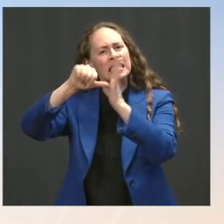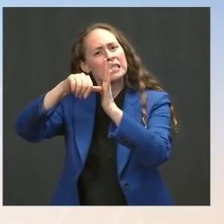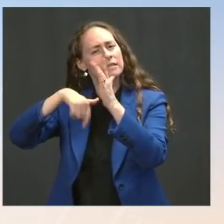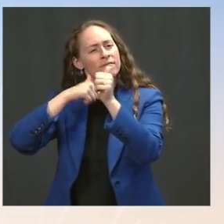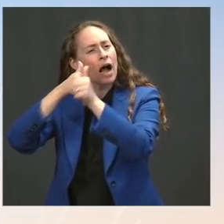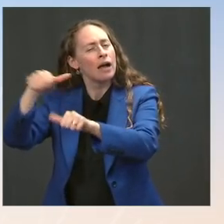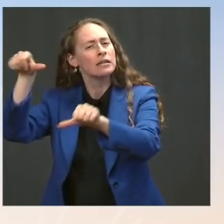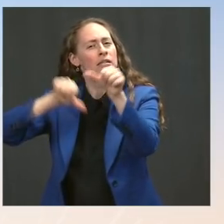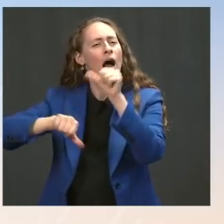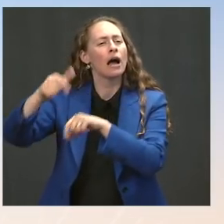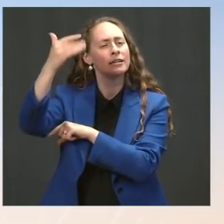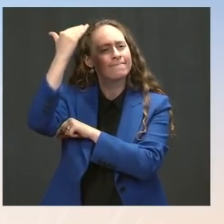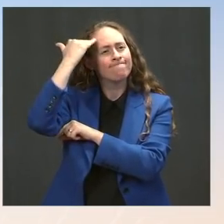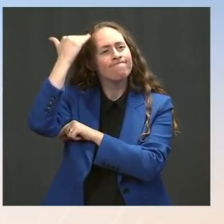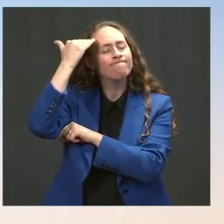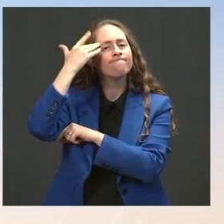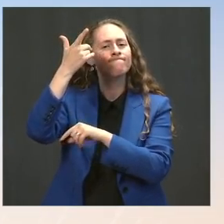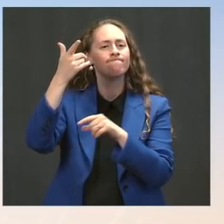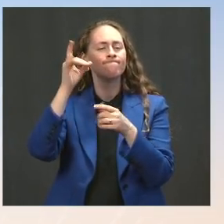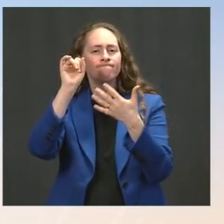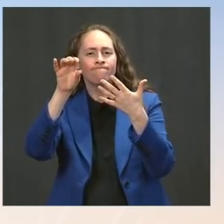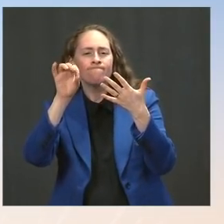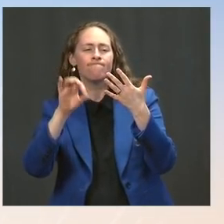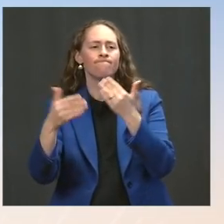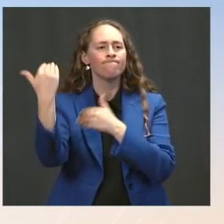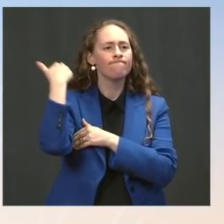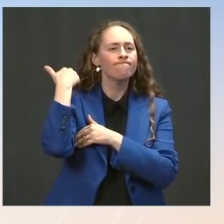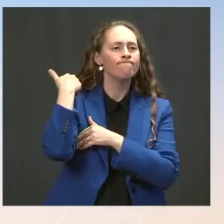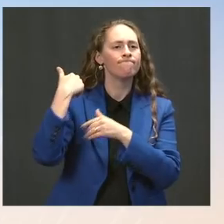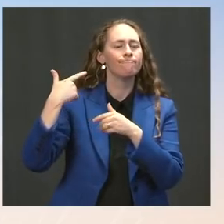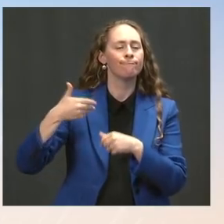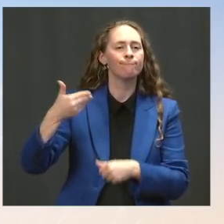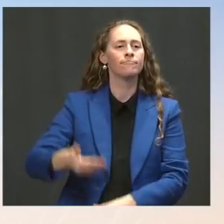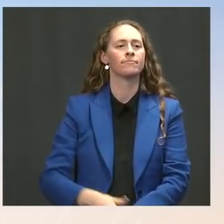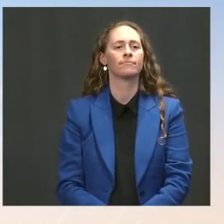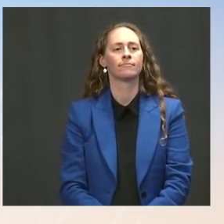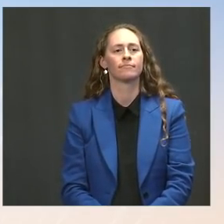that is driving the continuation of this kind of travel ban?